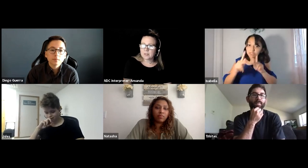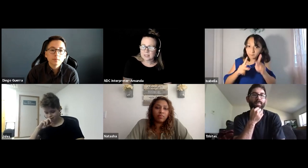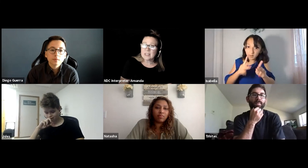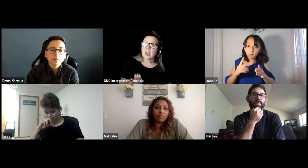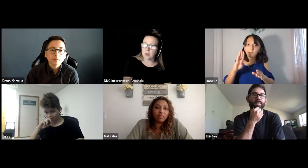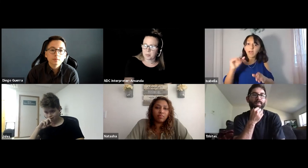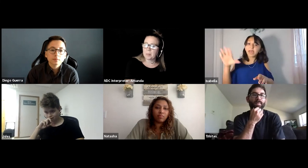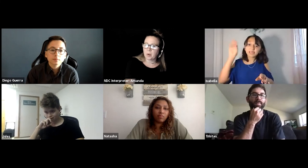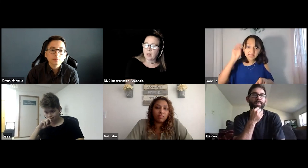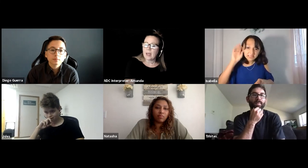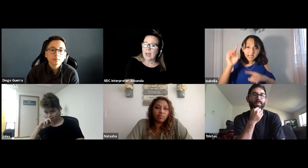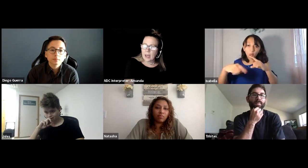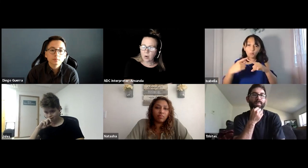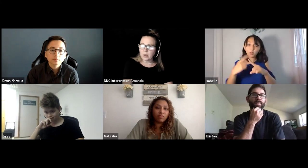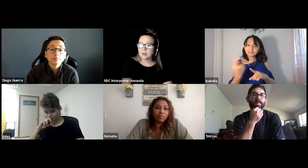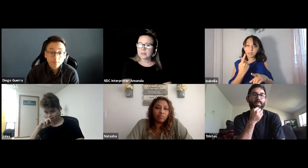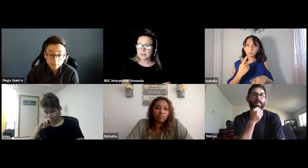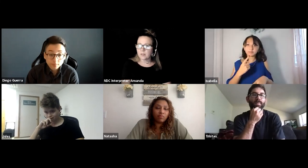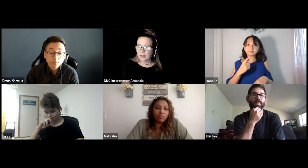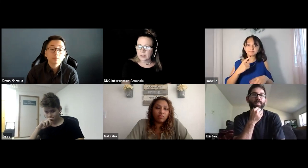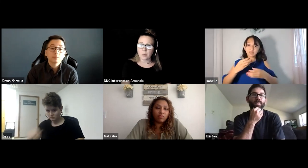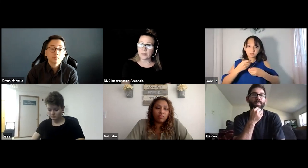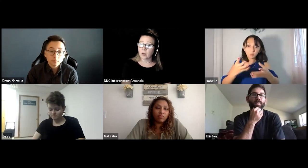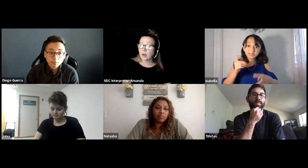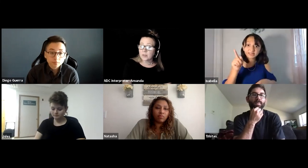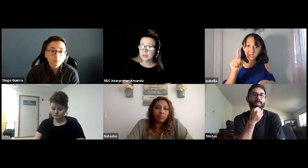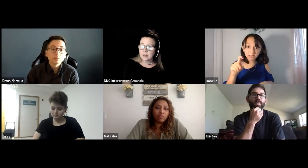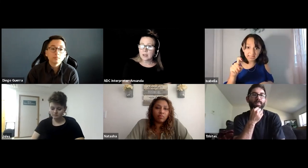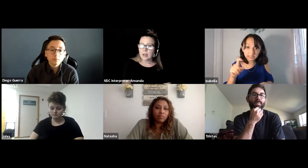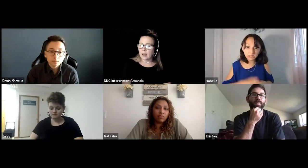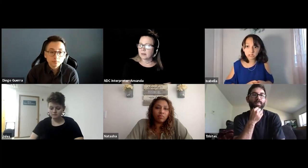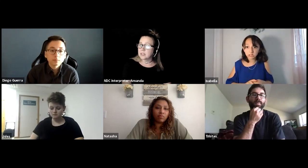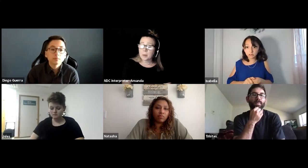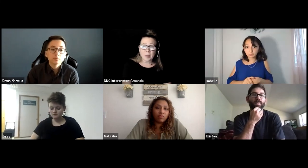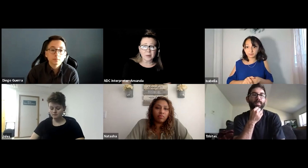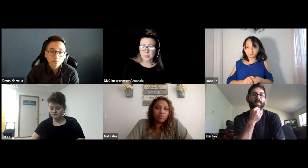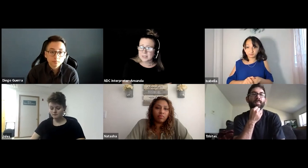teach other people how to self-advocate when they're confident, teach people how to express